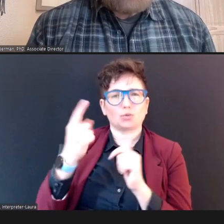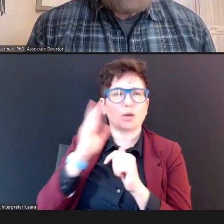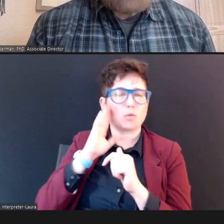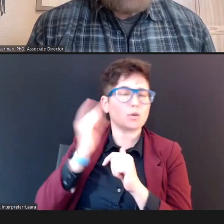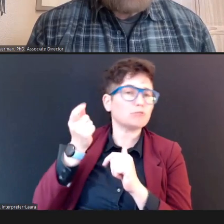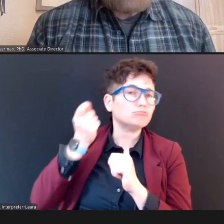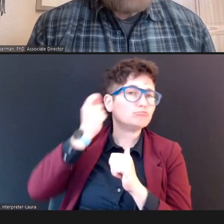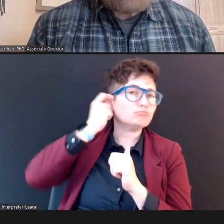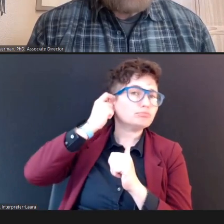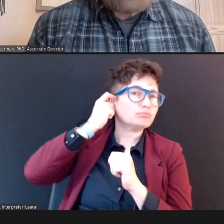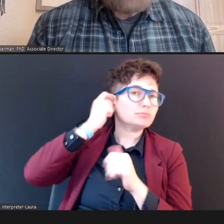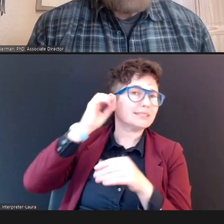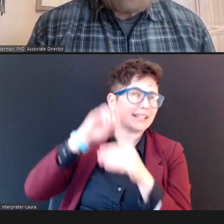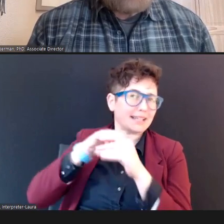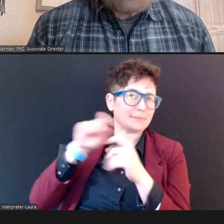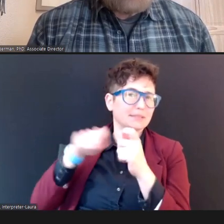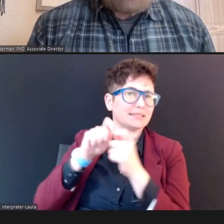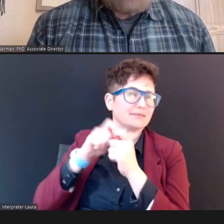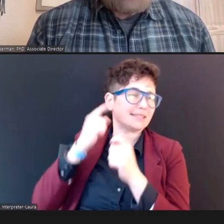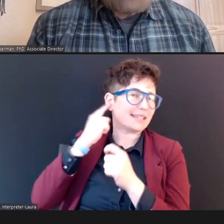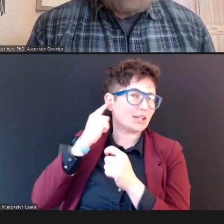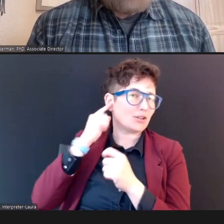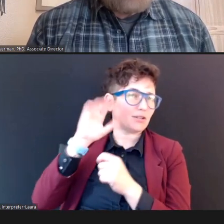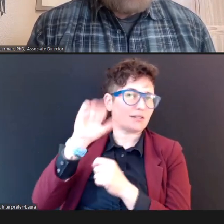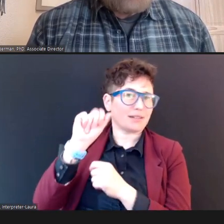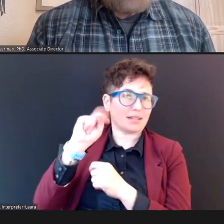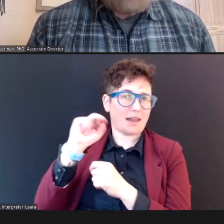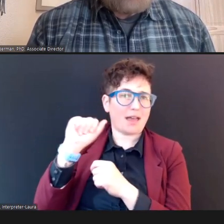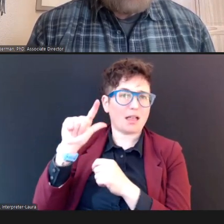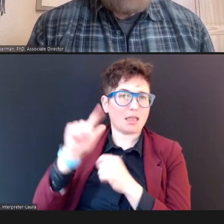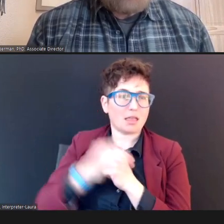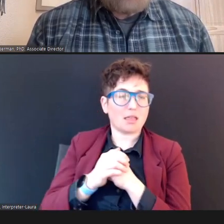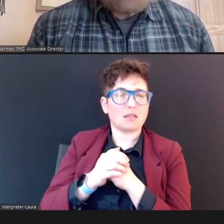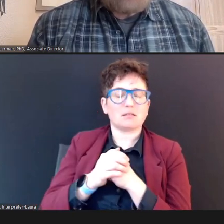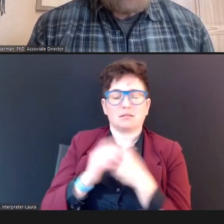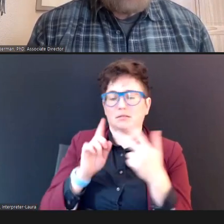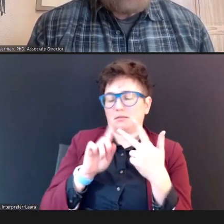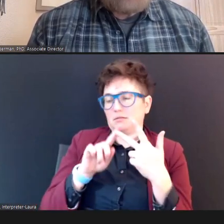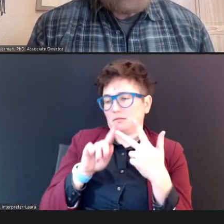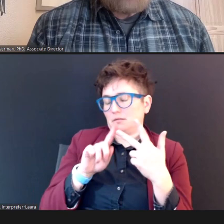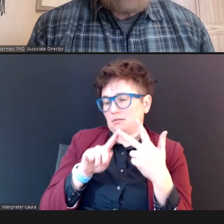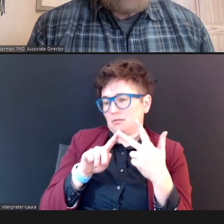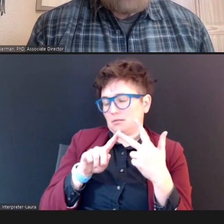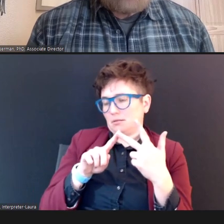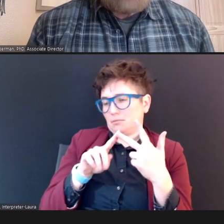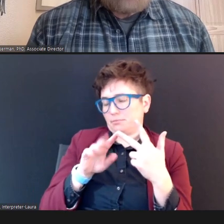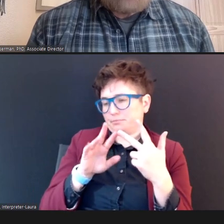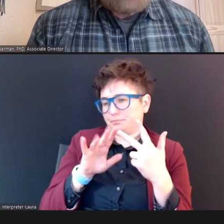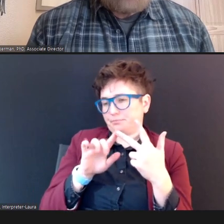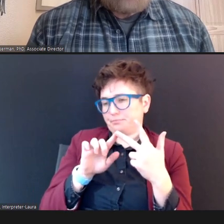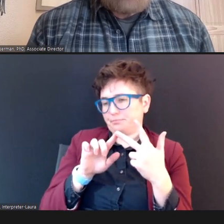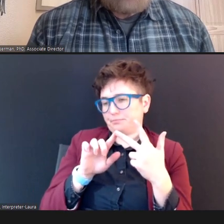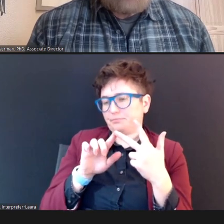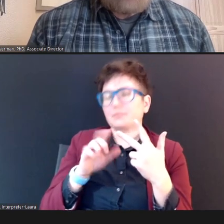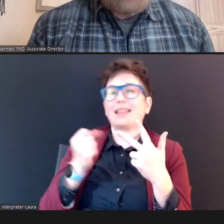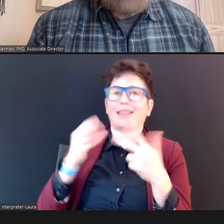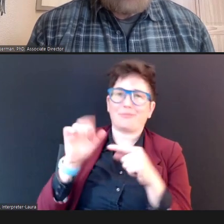The next thing, though, is... Is a lot of practice, the older children, of course, will tolerate